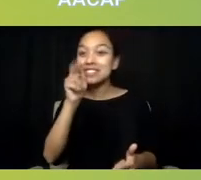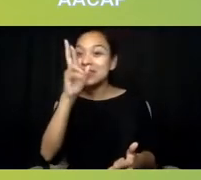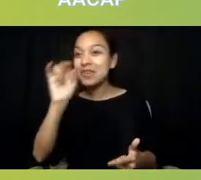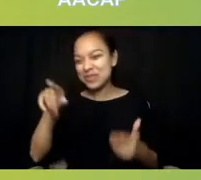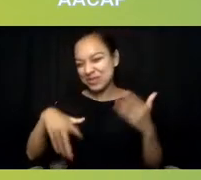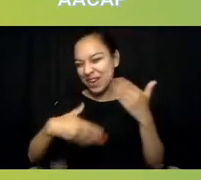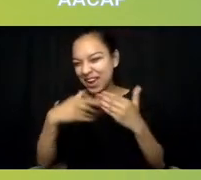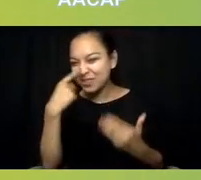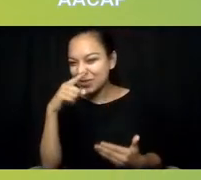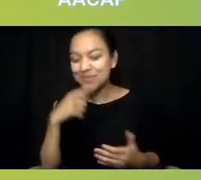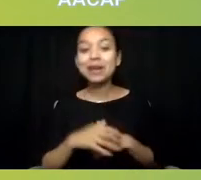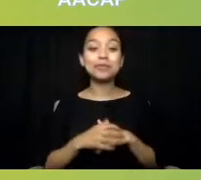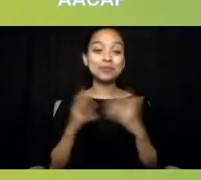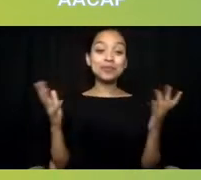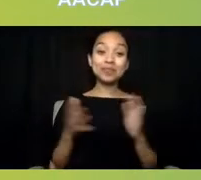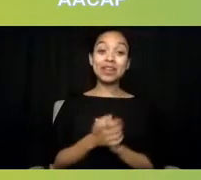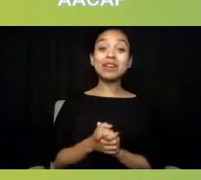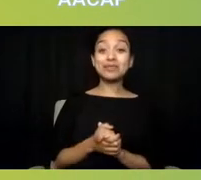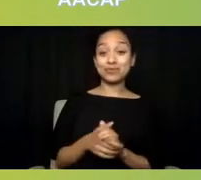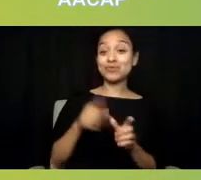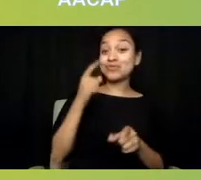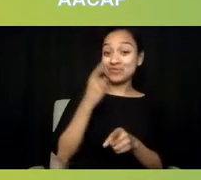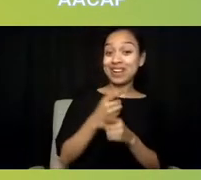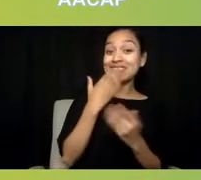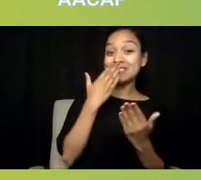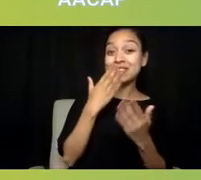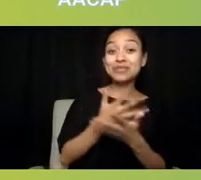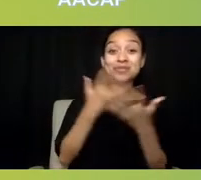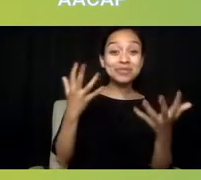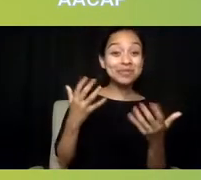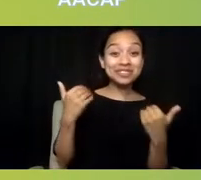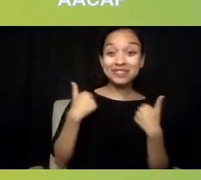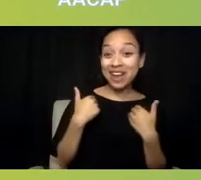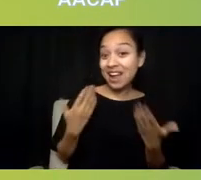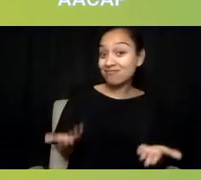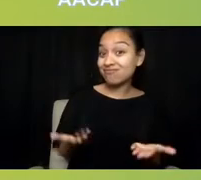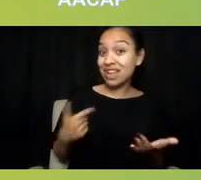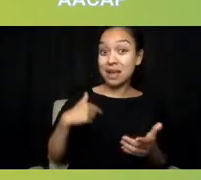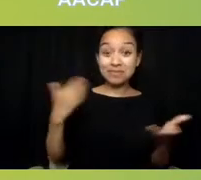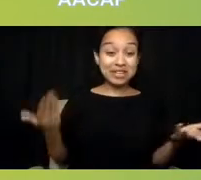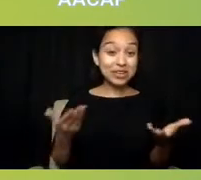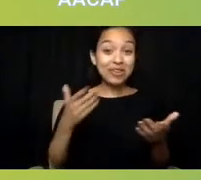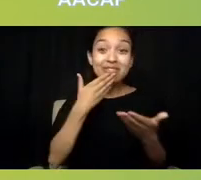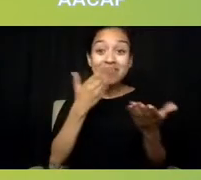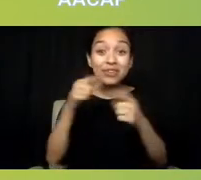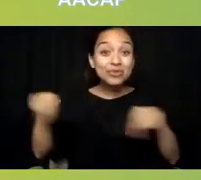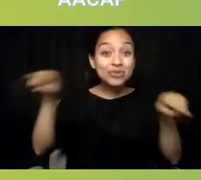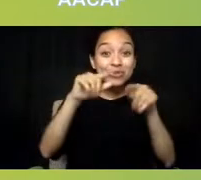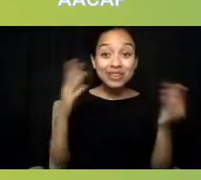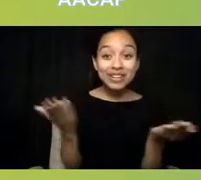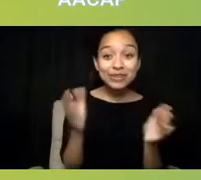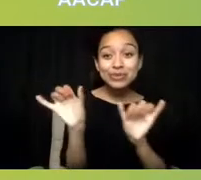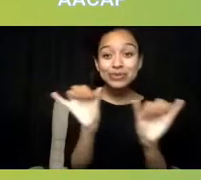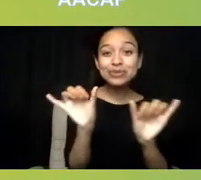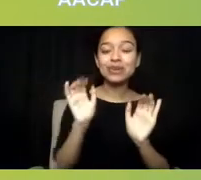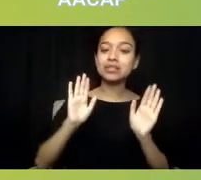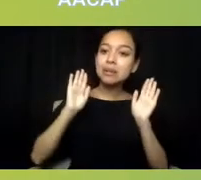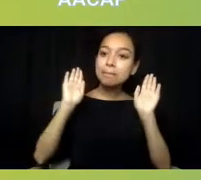Definitely, thank you for having me, and thank you all for being here. This is really awesome. But to build on what Dr. Ng said,